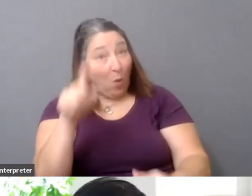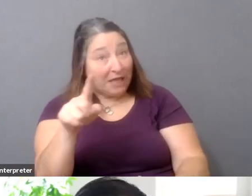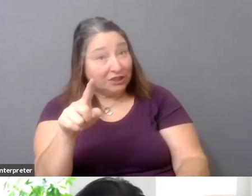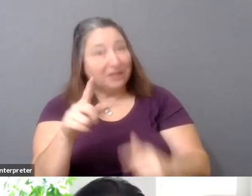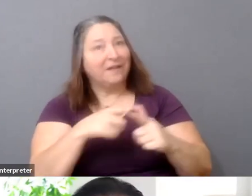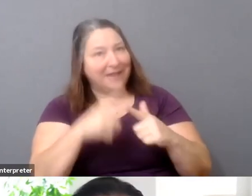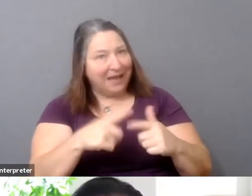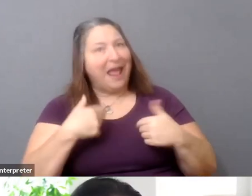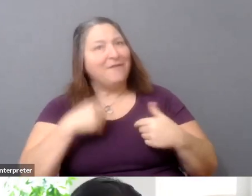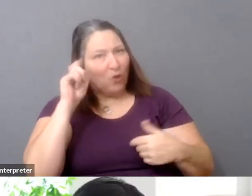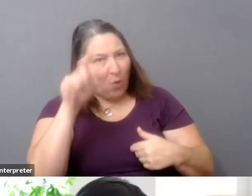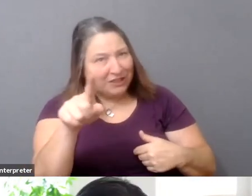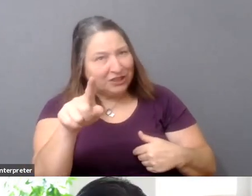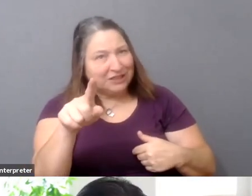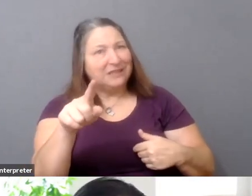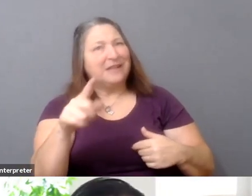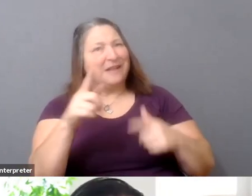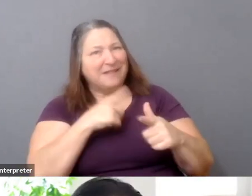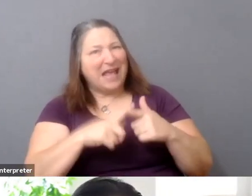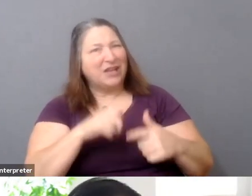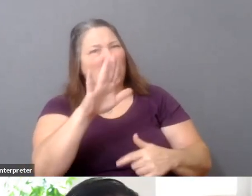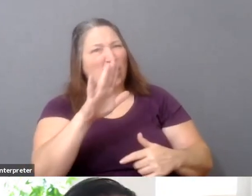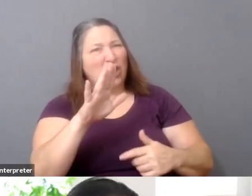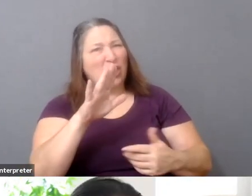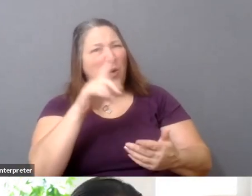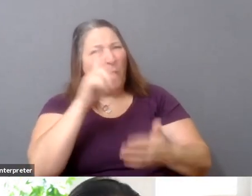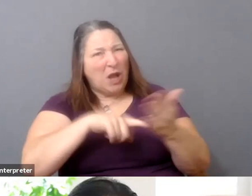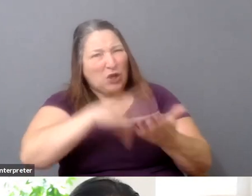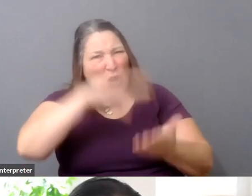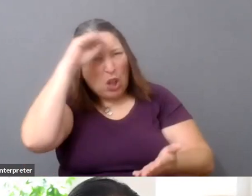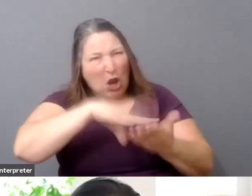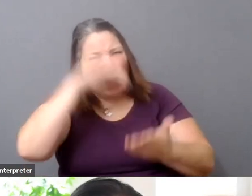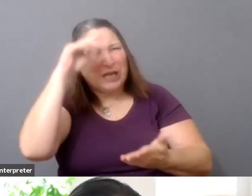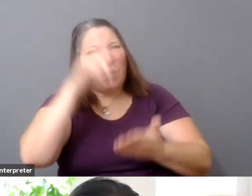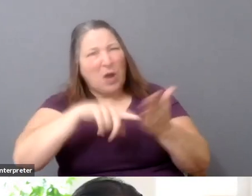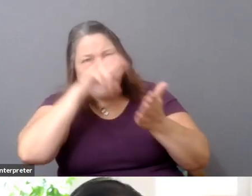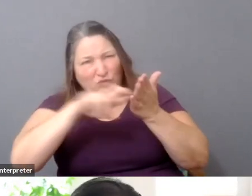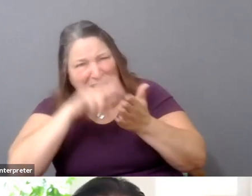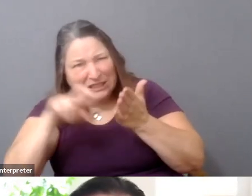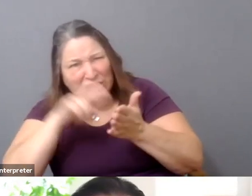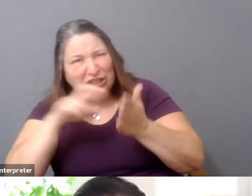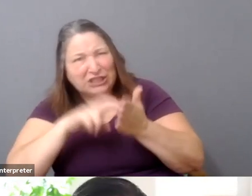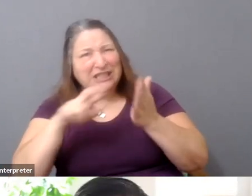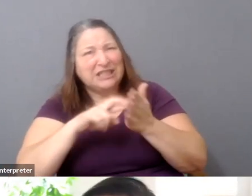Put out what you're learning about your question. You know, when you do research, you know, take the insights from the interview. Share that out.